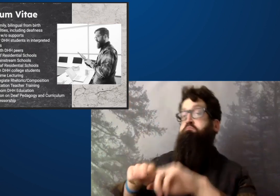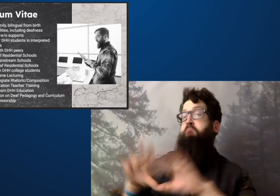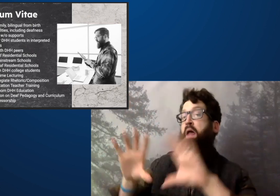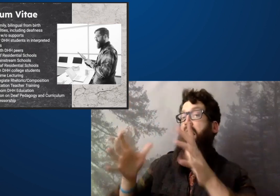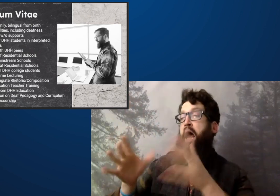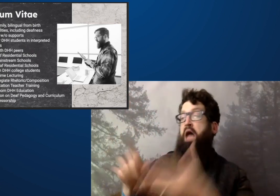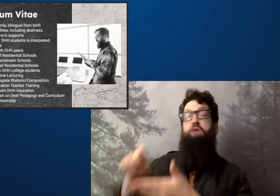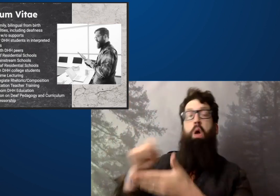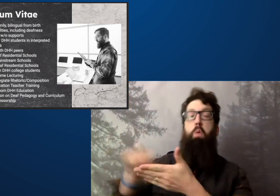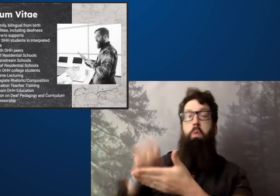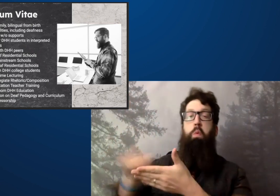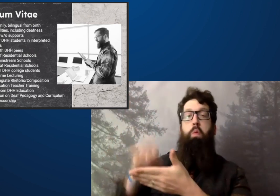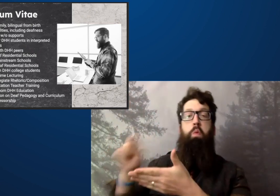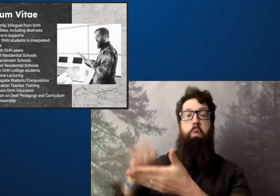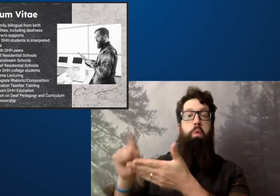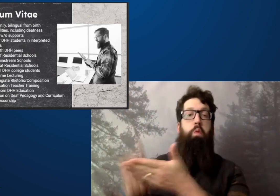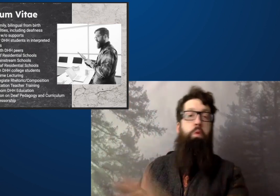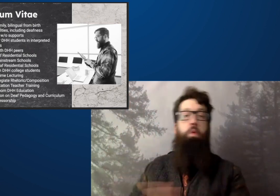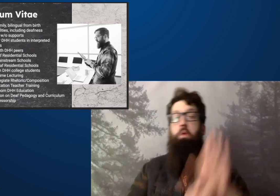in the colleges